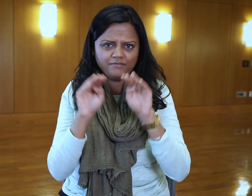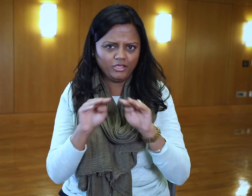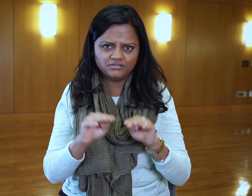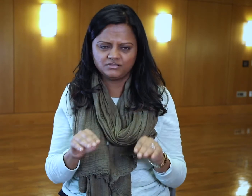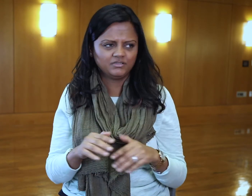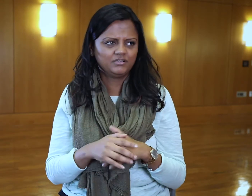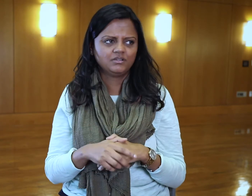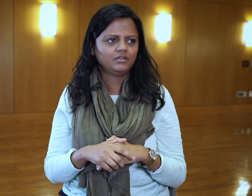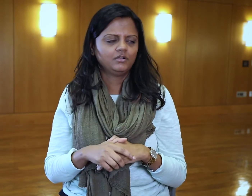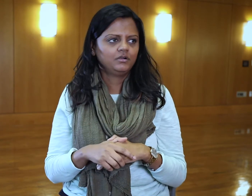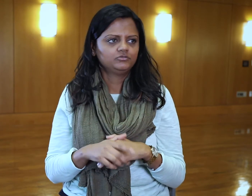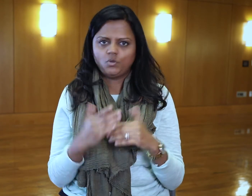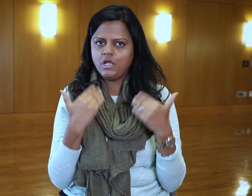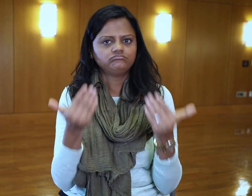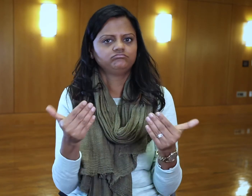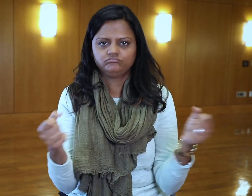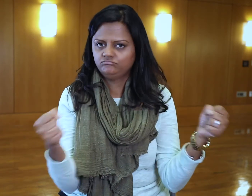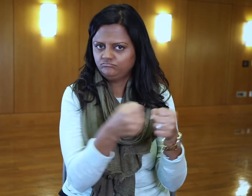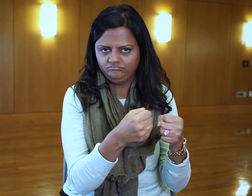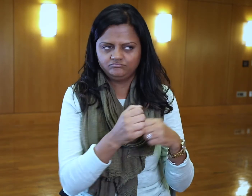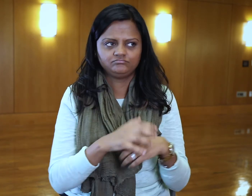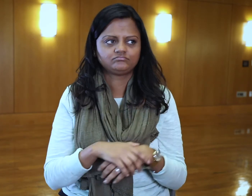for them to connect with their potential mentors.